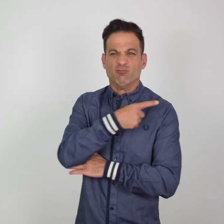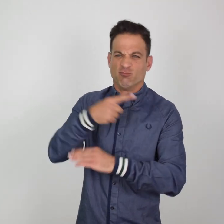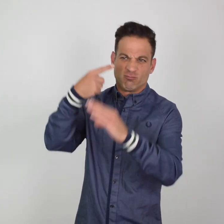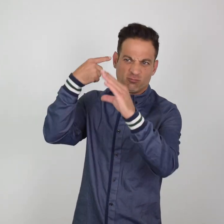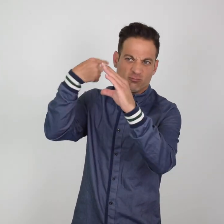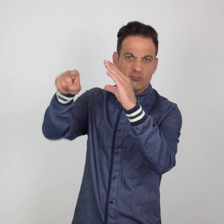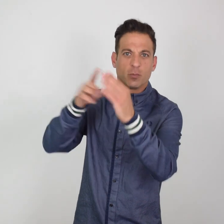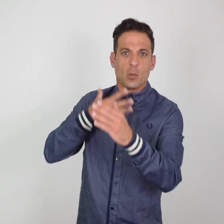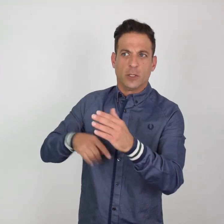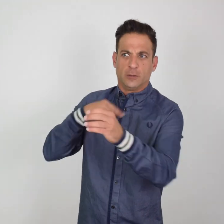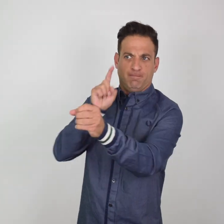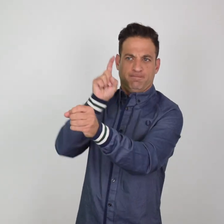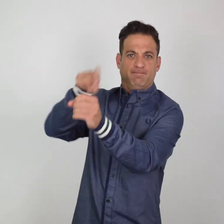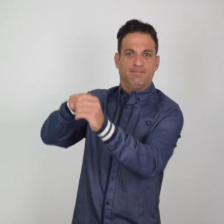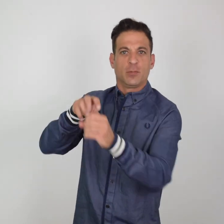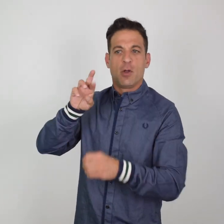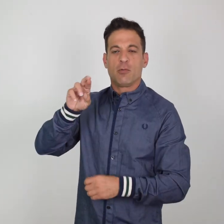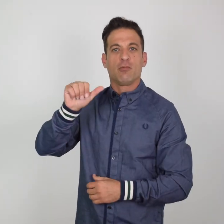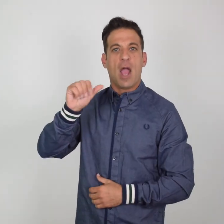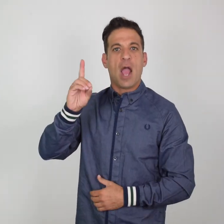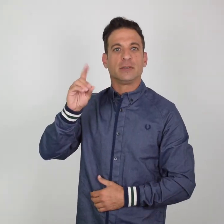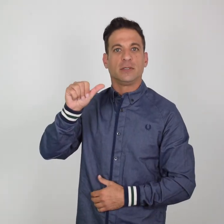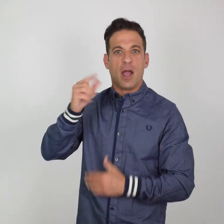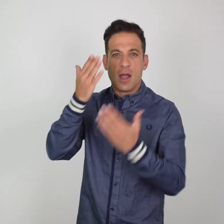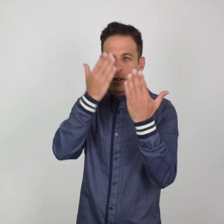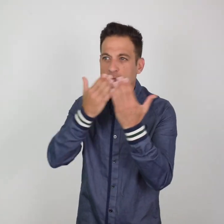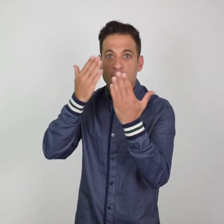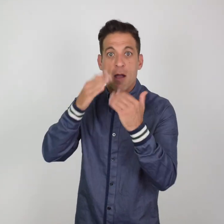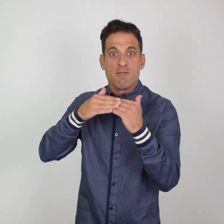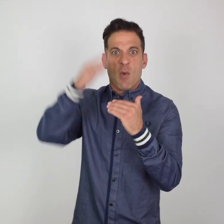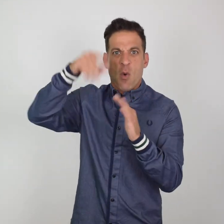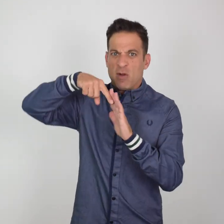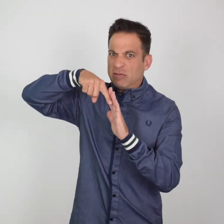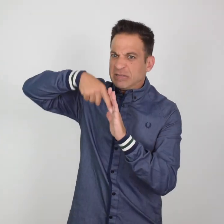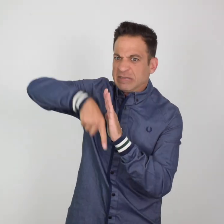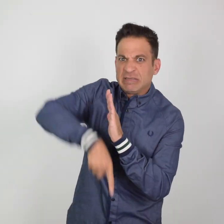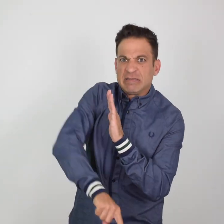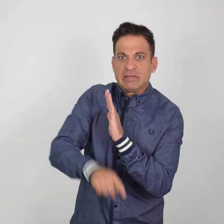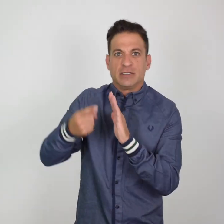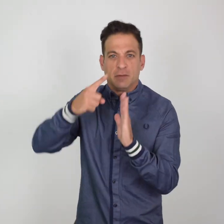and underwent their extensive application process that took